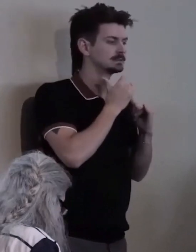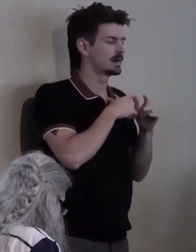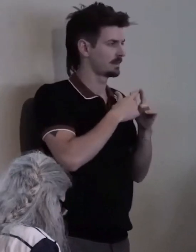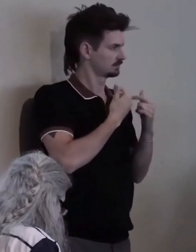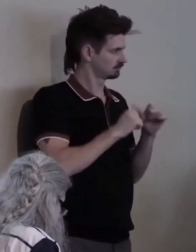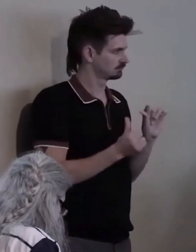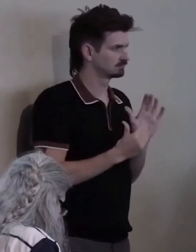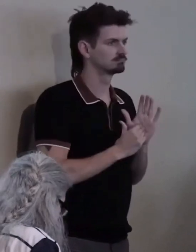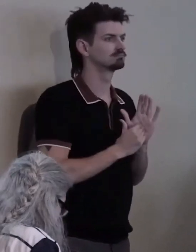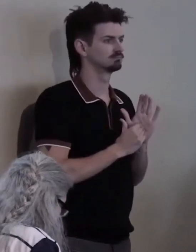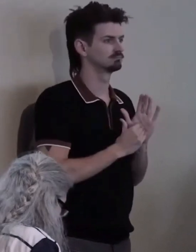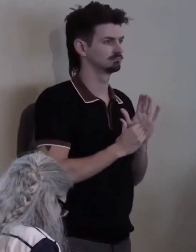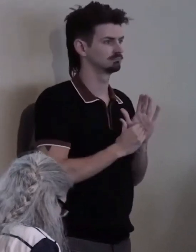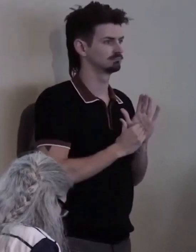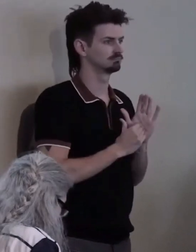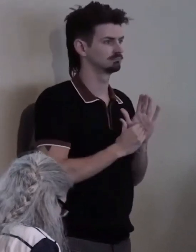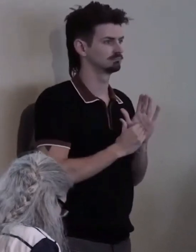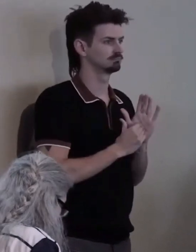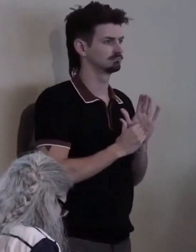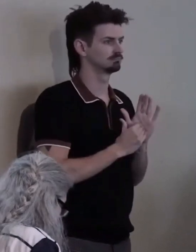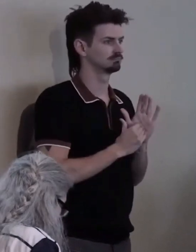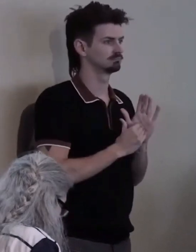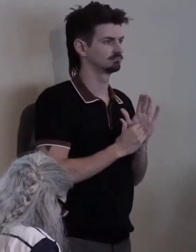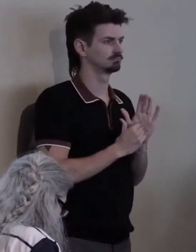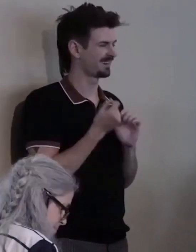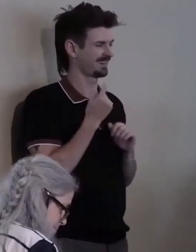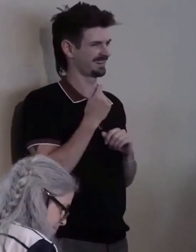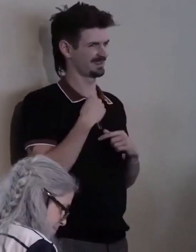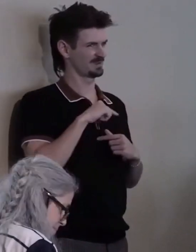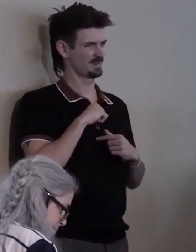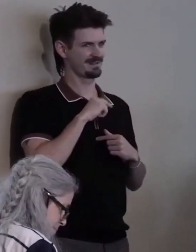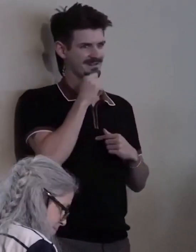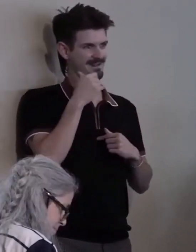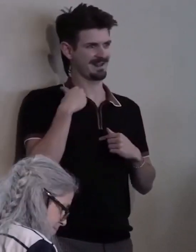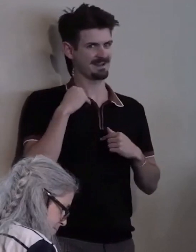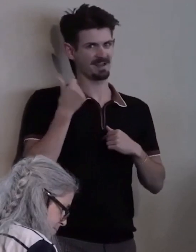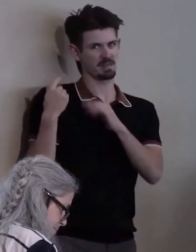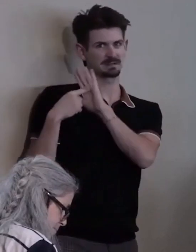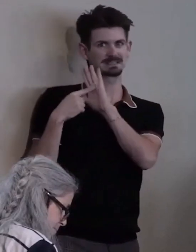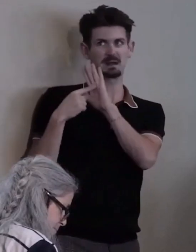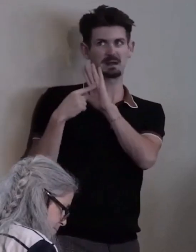But we didn't have mo... Many examples to follow.